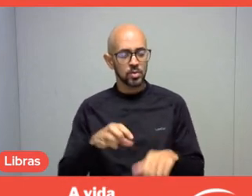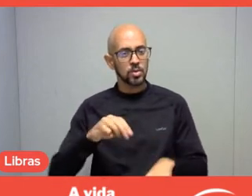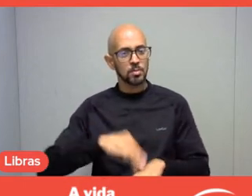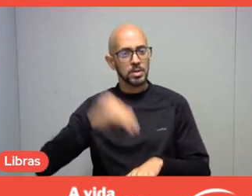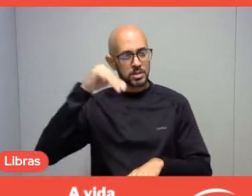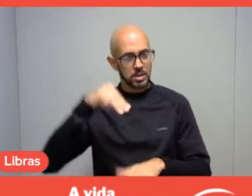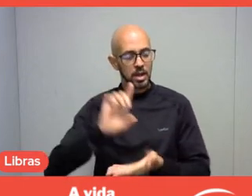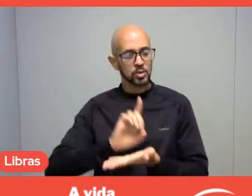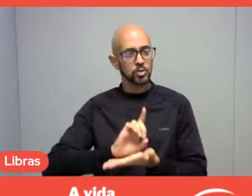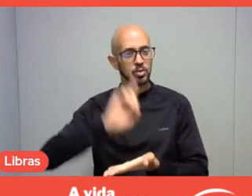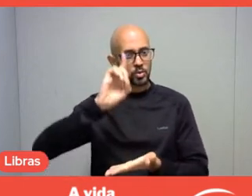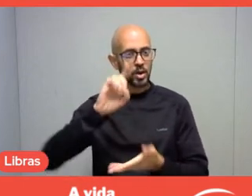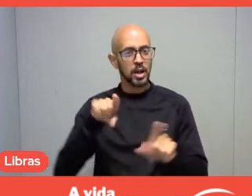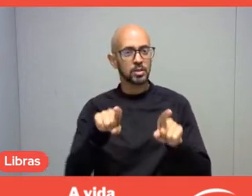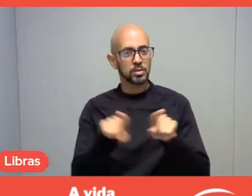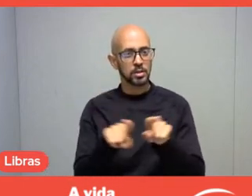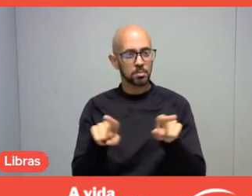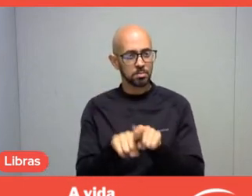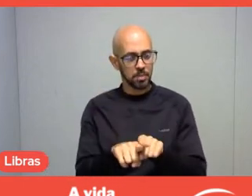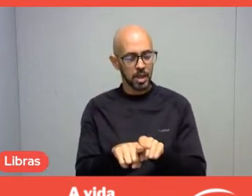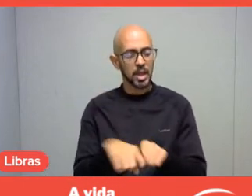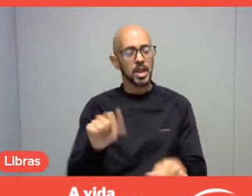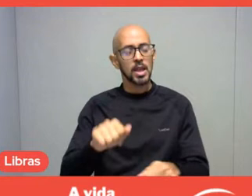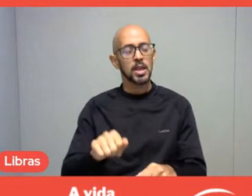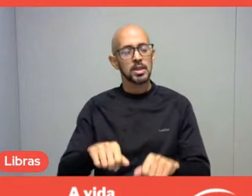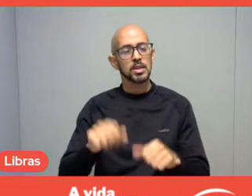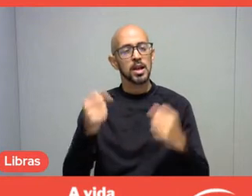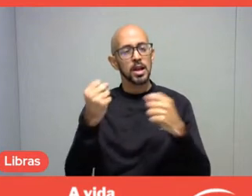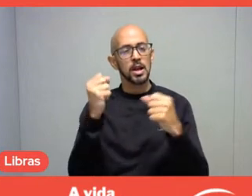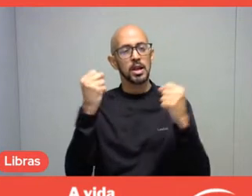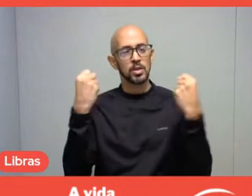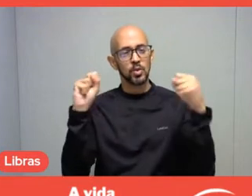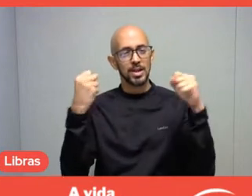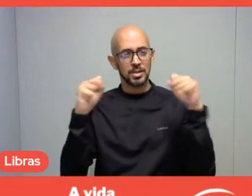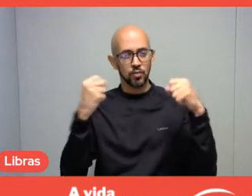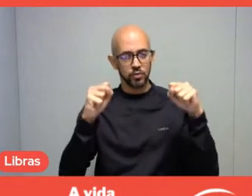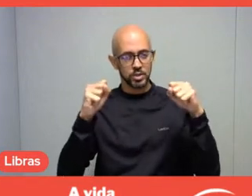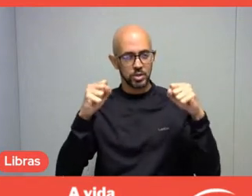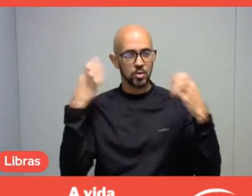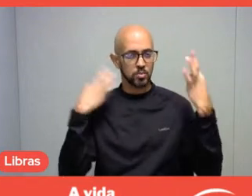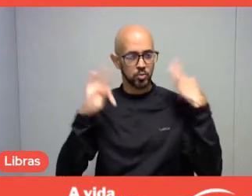both in the area of Physical Education and Tourism, developing several works in the leisure field.